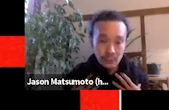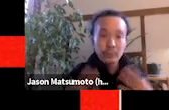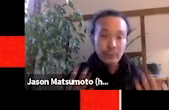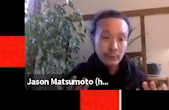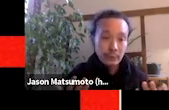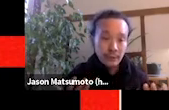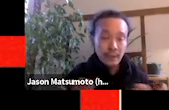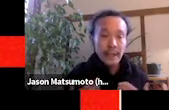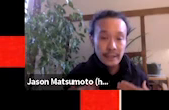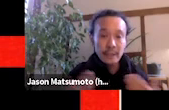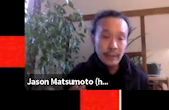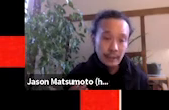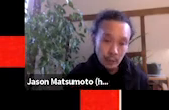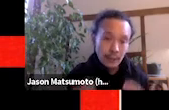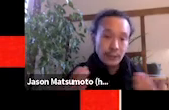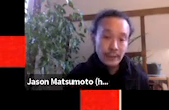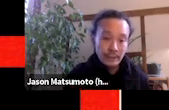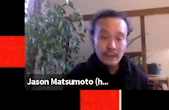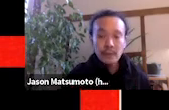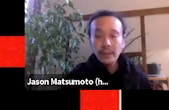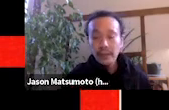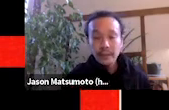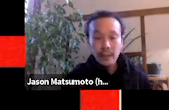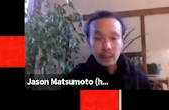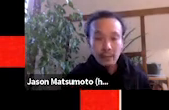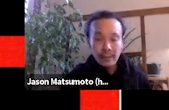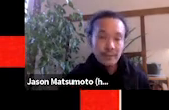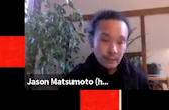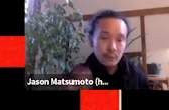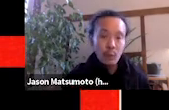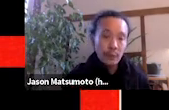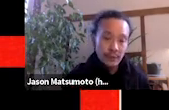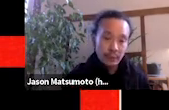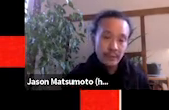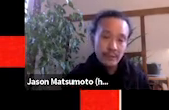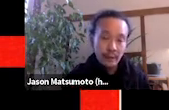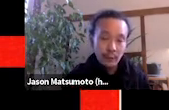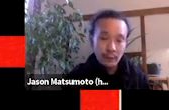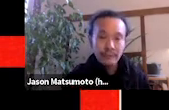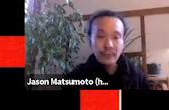to improve and get better, and we're learning. And I just want to express how grateful I